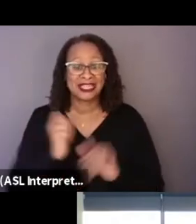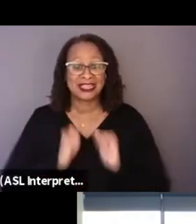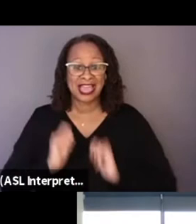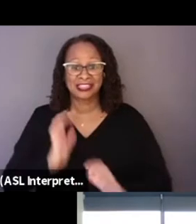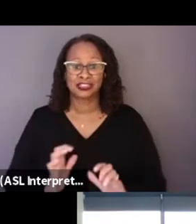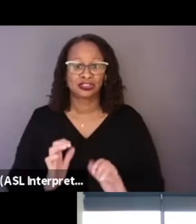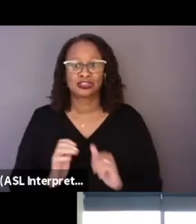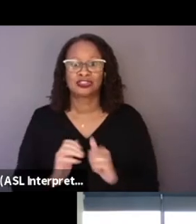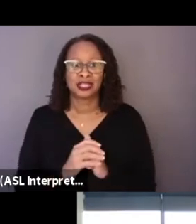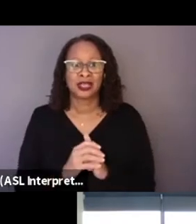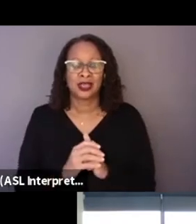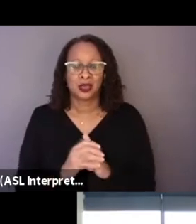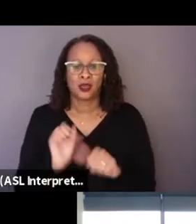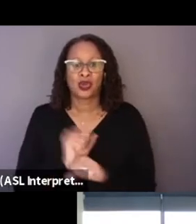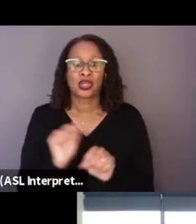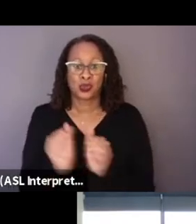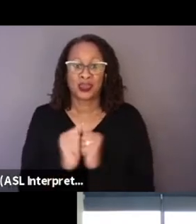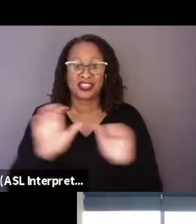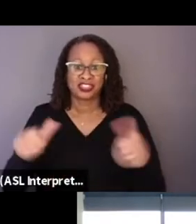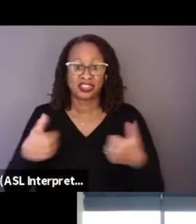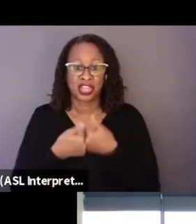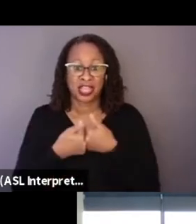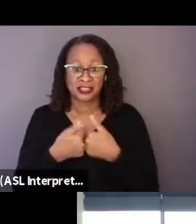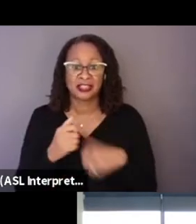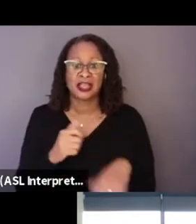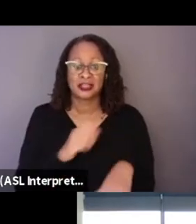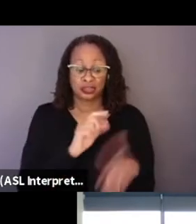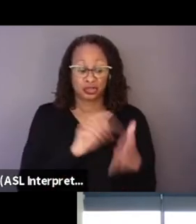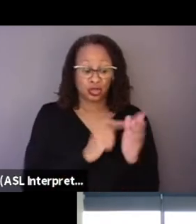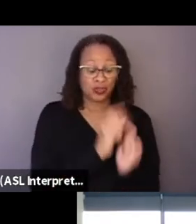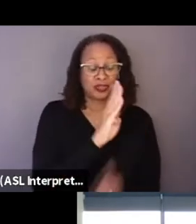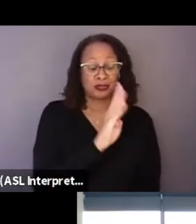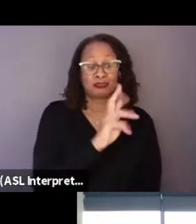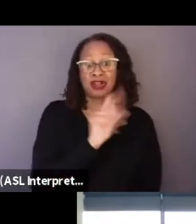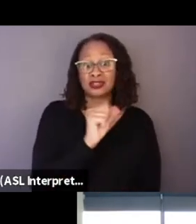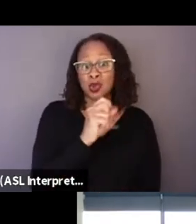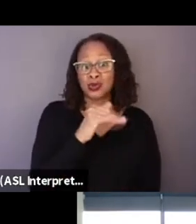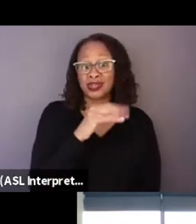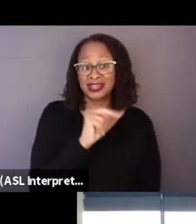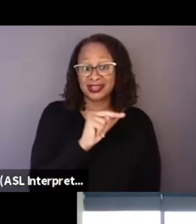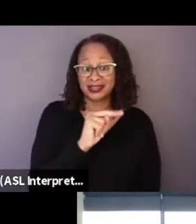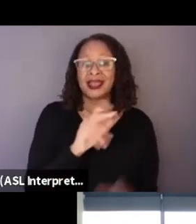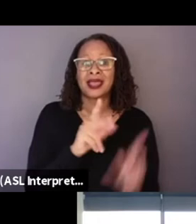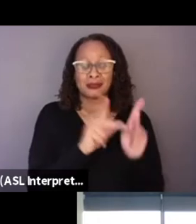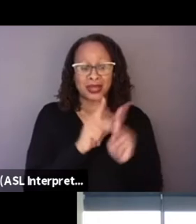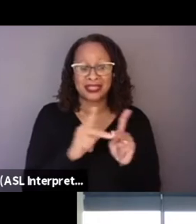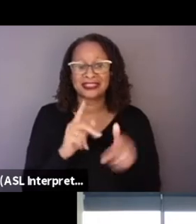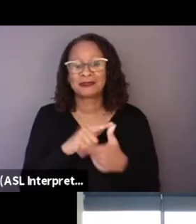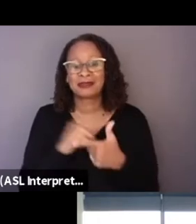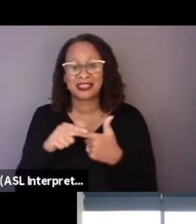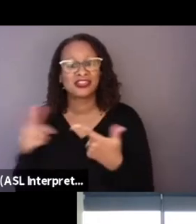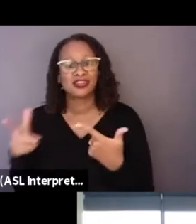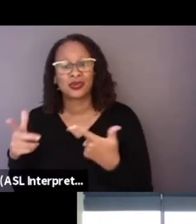So maybe you start with like, sort of a Bressonian place, but you wind up more in like, Godard territory, by the second half. Yeah.